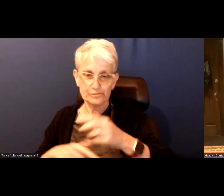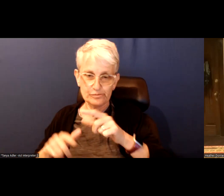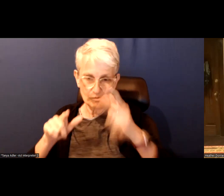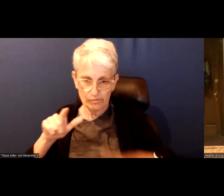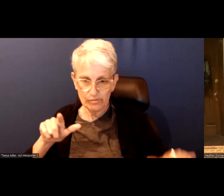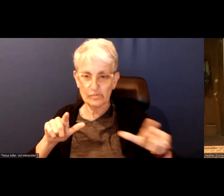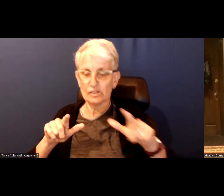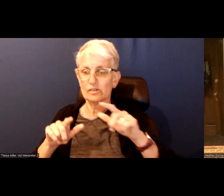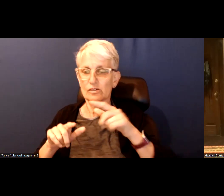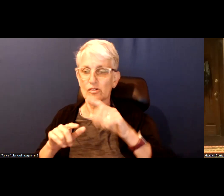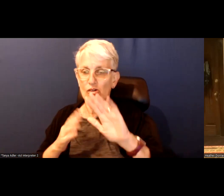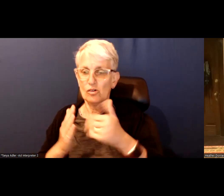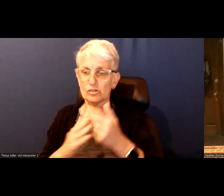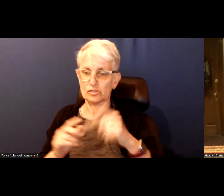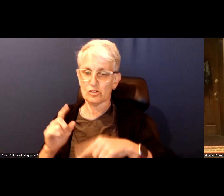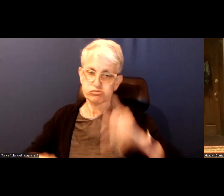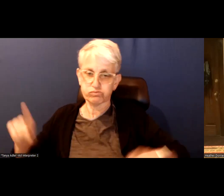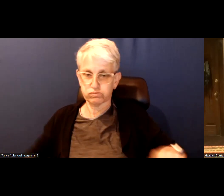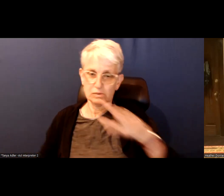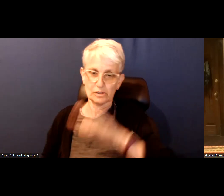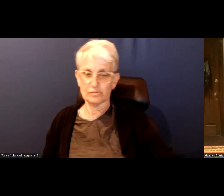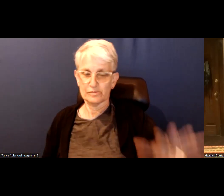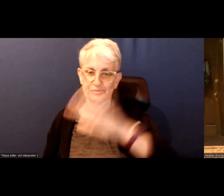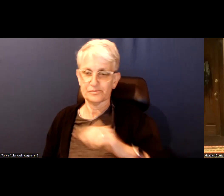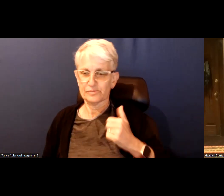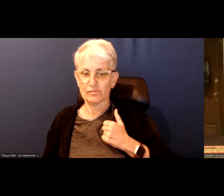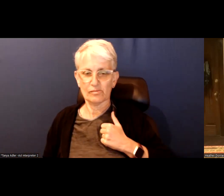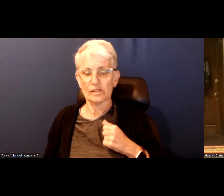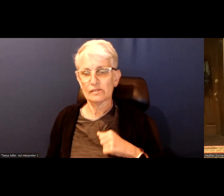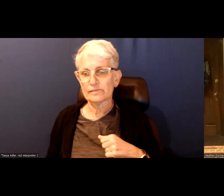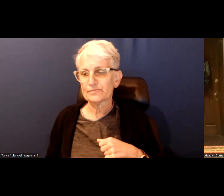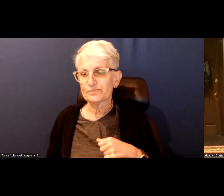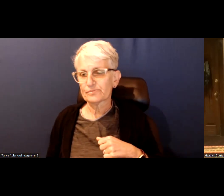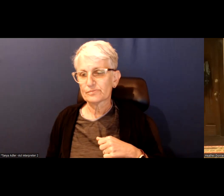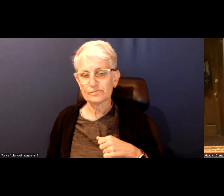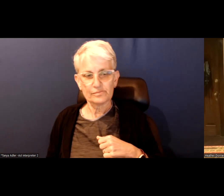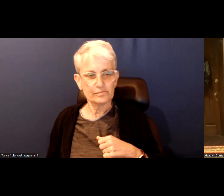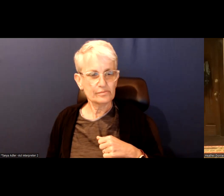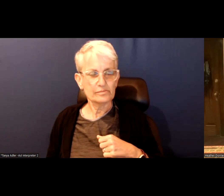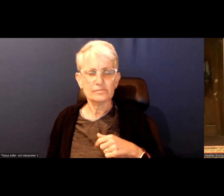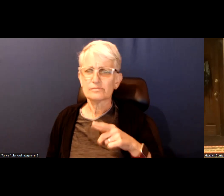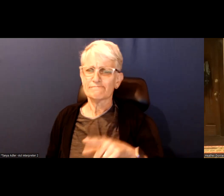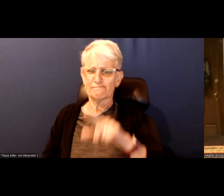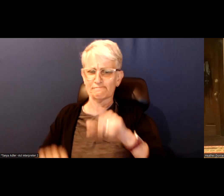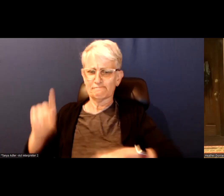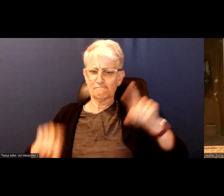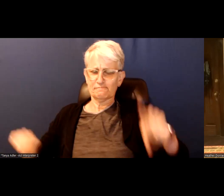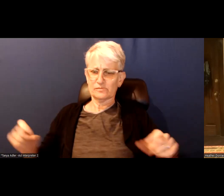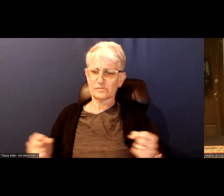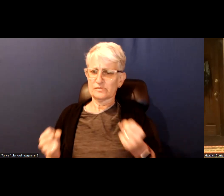I think this is a really important question because even though it might not always be evident in the same way it might be in Winnipeg or Vancouver Toronto has a really large and vibrant and diverse indigenous community and a concentration of indigenous institutions on the east side of downtown there are indigenous people all over the city. And I think that is important to remember. Every part of the city is on the traditional territory of indigenous people. So, there is no place where this question is not relevant. I think one other thing to think about indigent people in Toronto is that there are many different